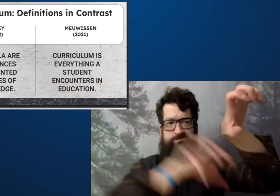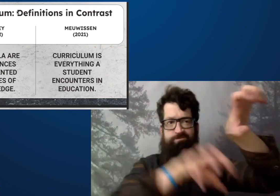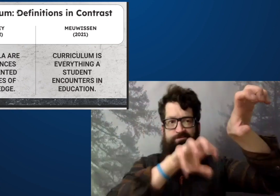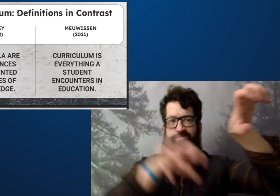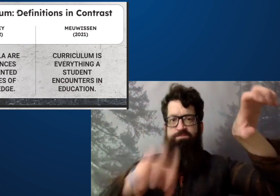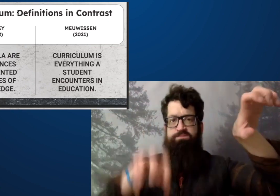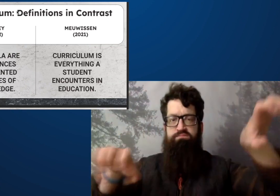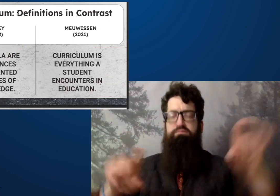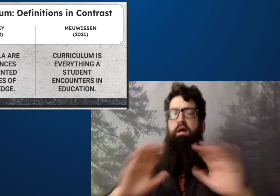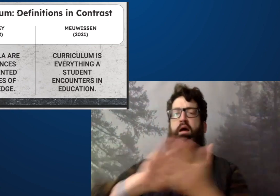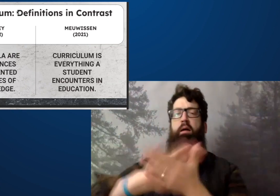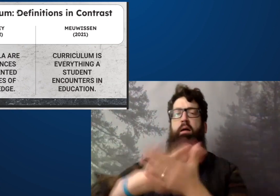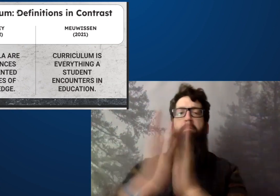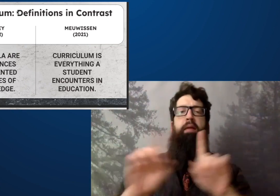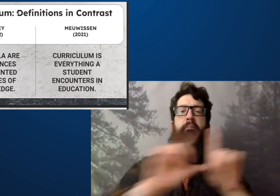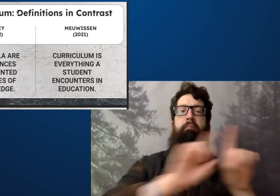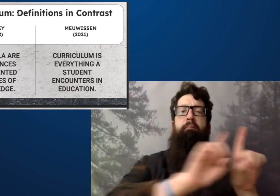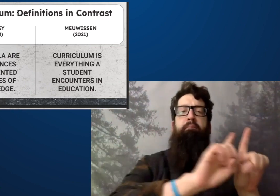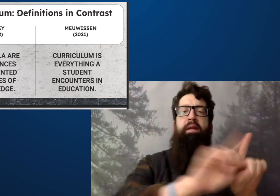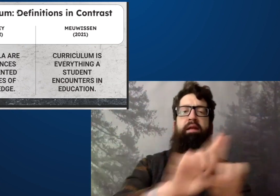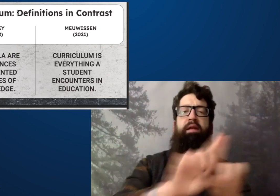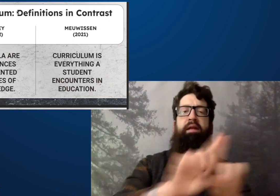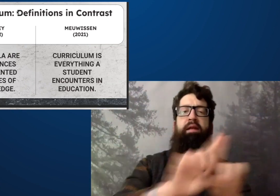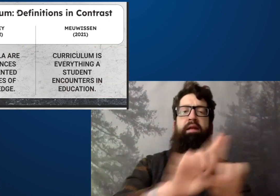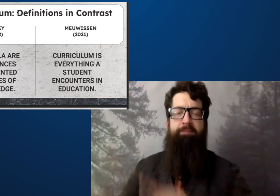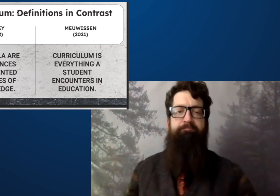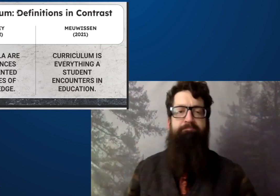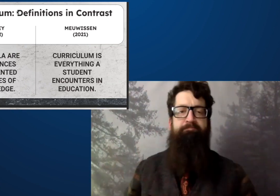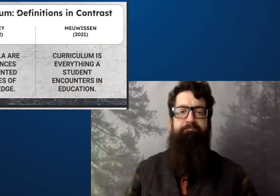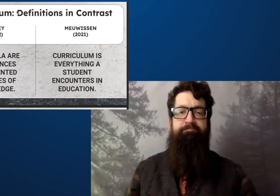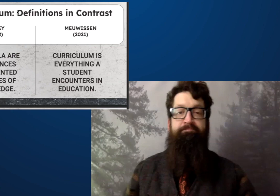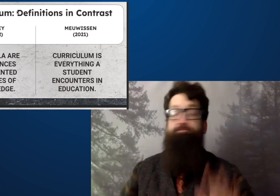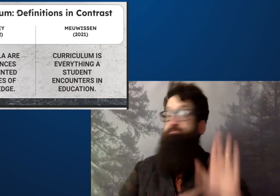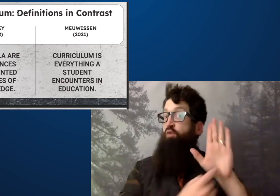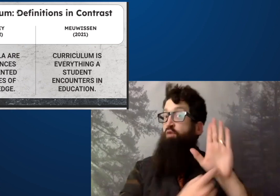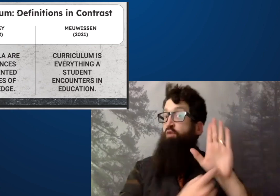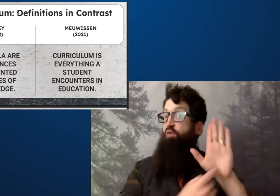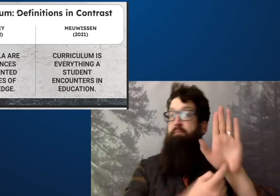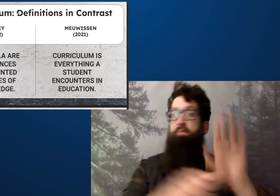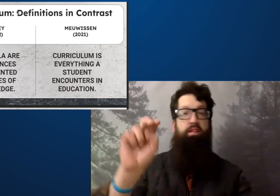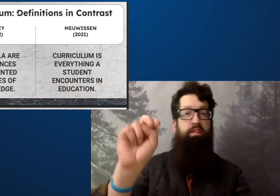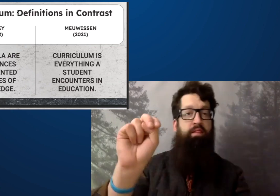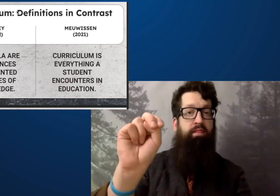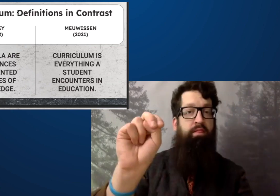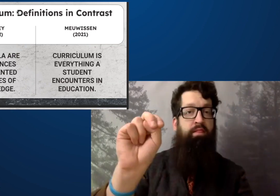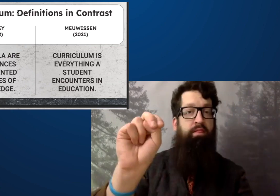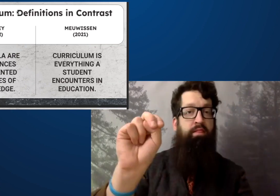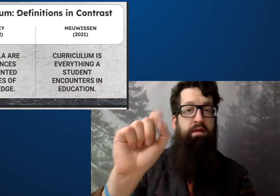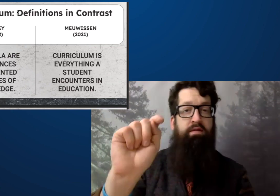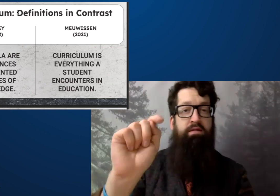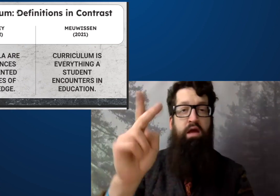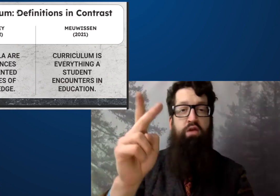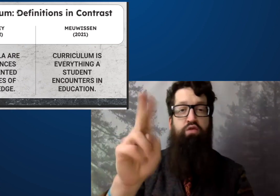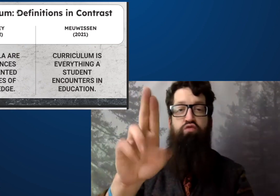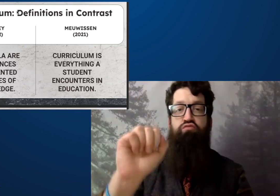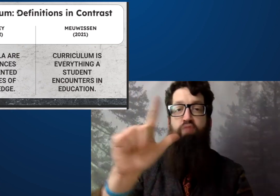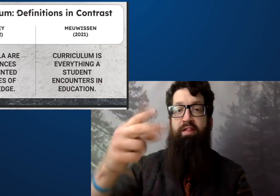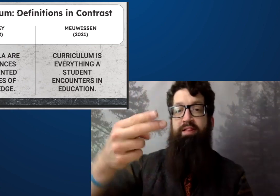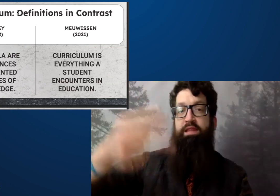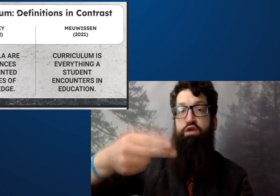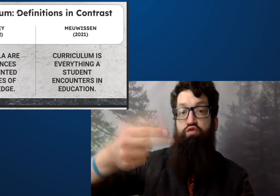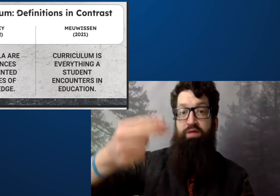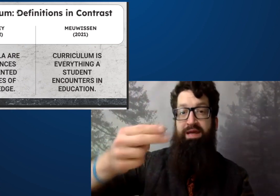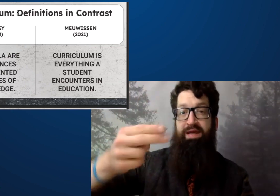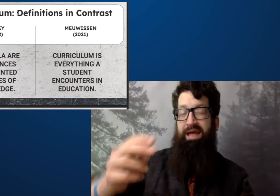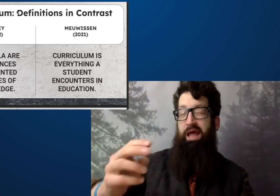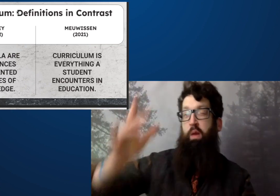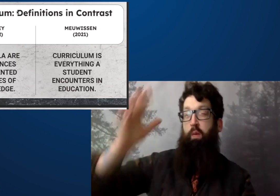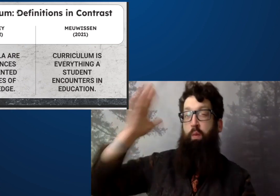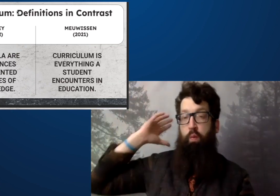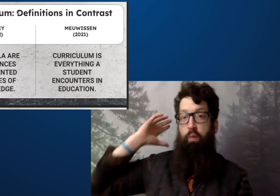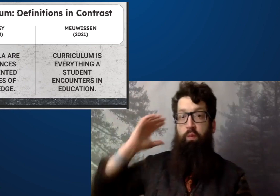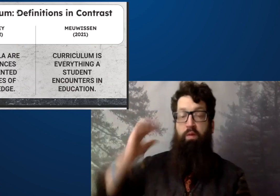pieces began to break off and represent different things in different areas.